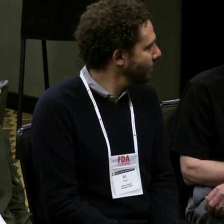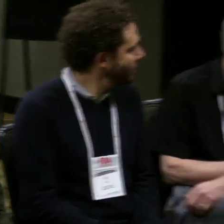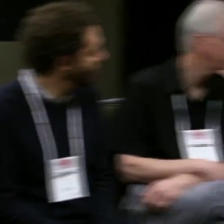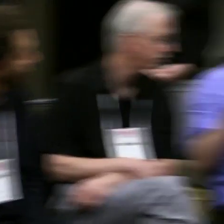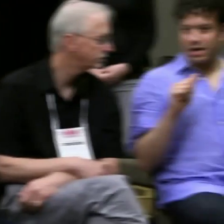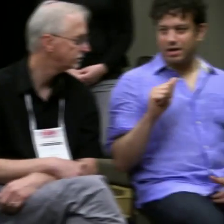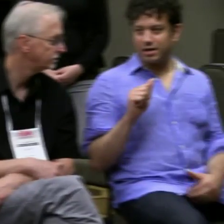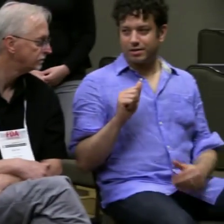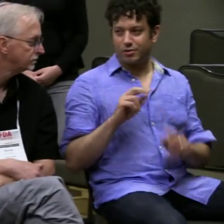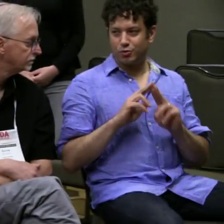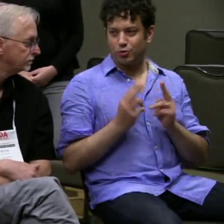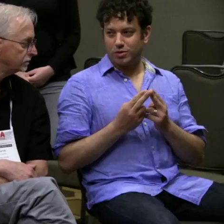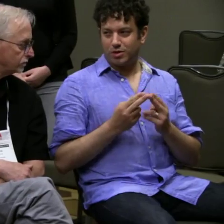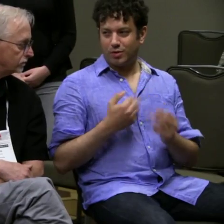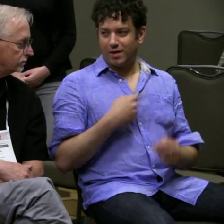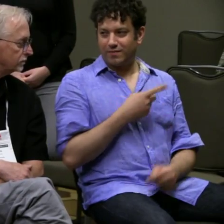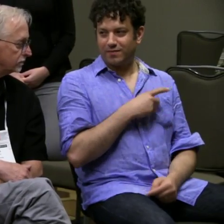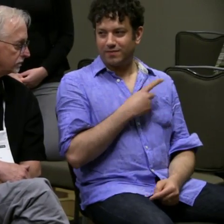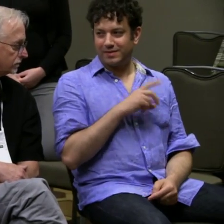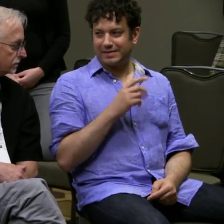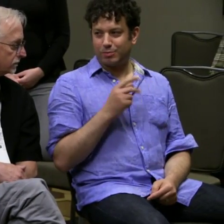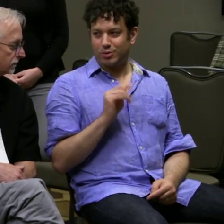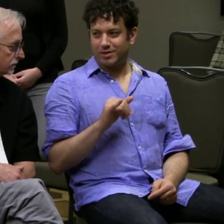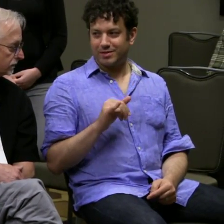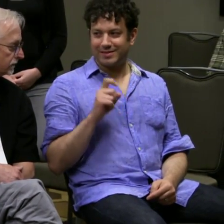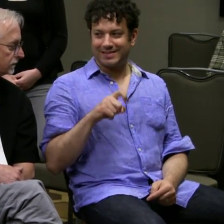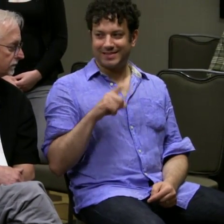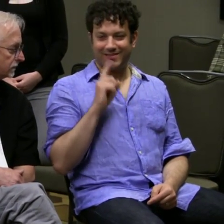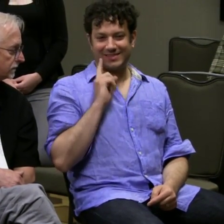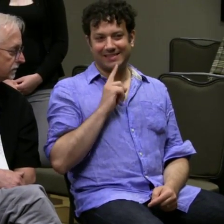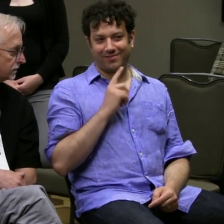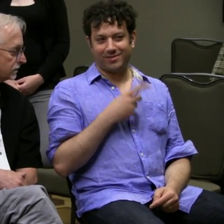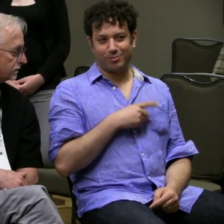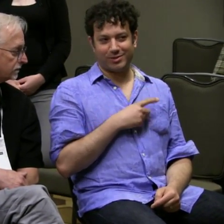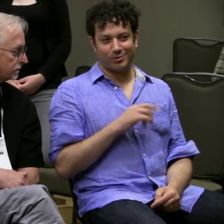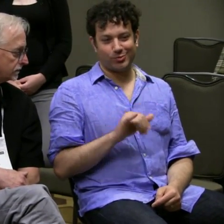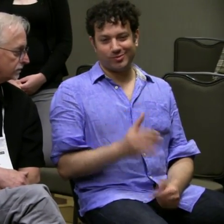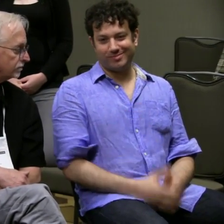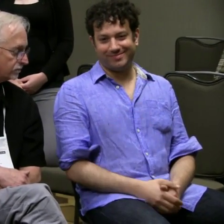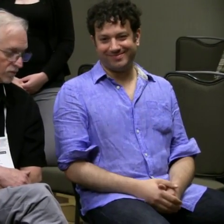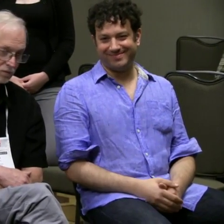(translator) Yes, that's the same as AEA, the association with the union,